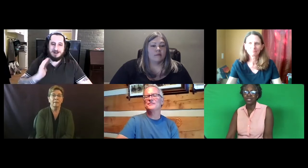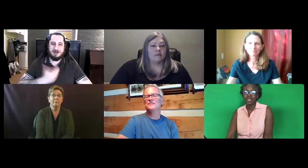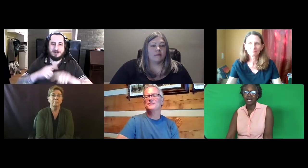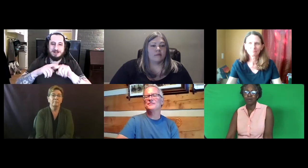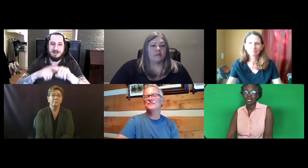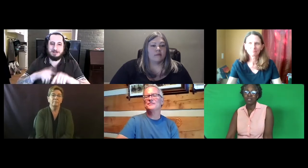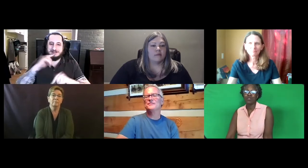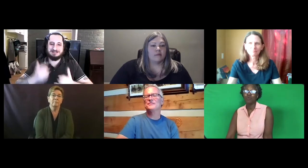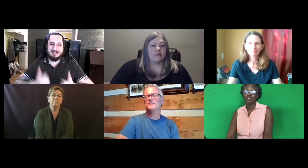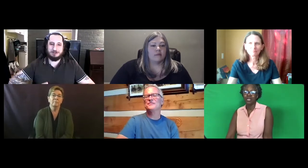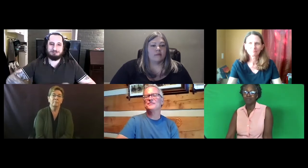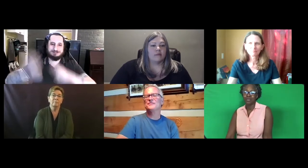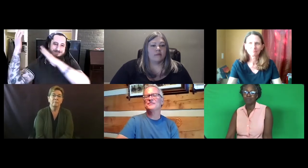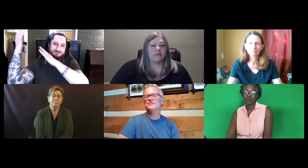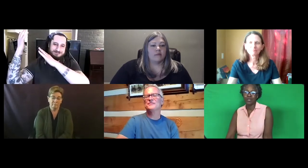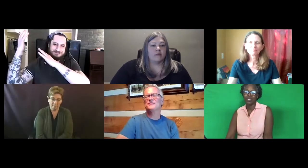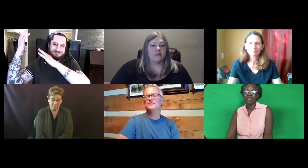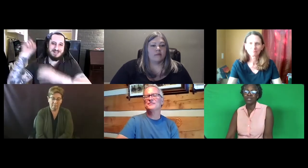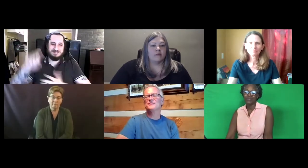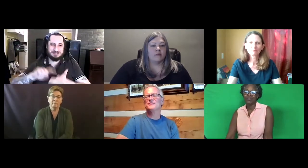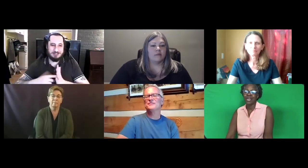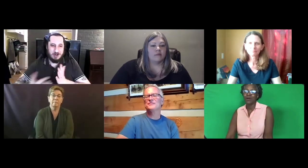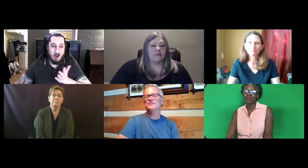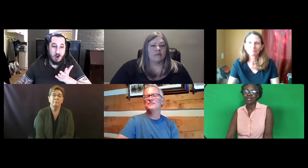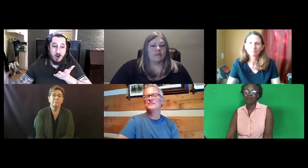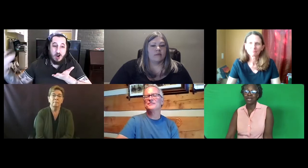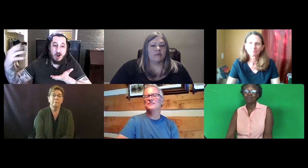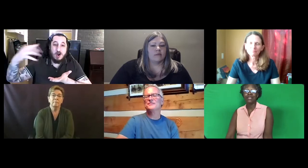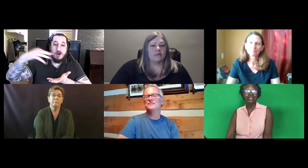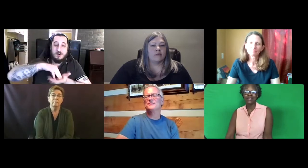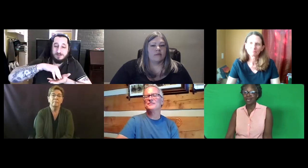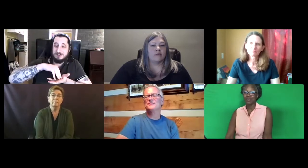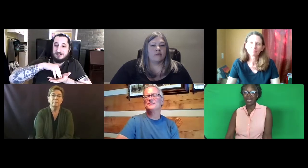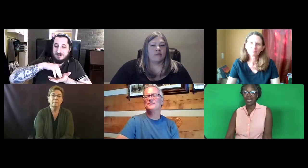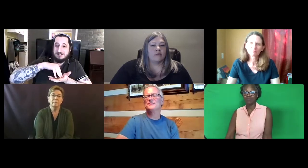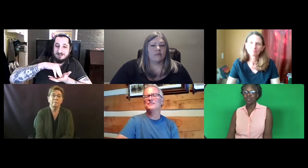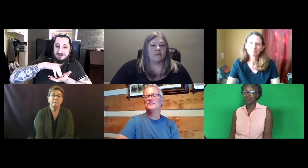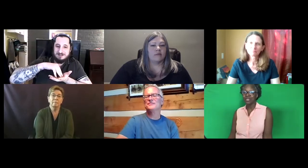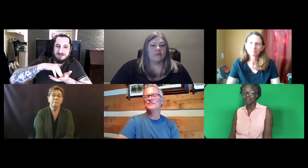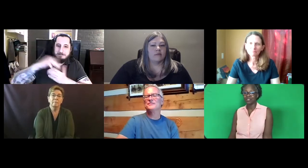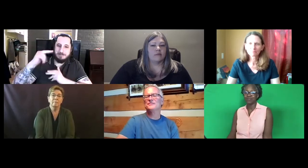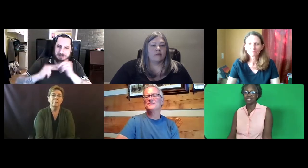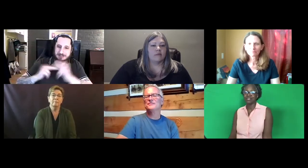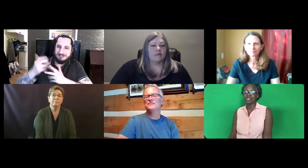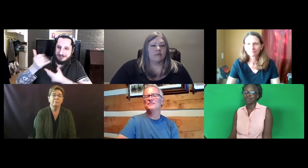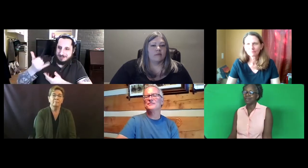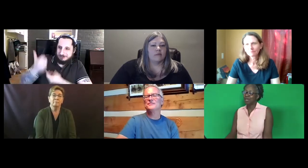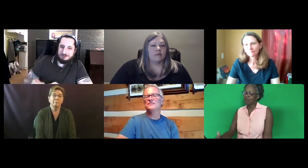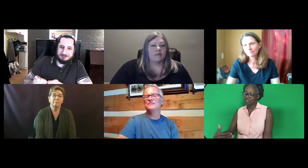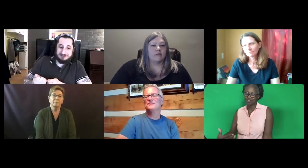And a new person comes in. So now that reliability that we had with three of us doing assessments, we have to start